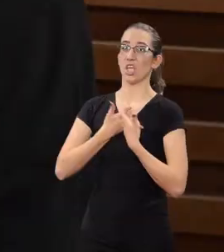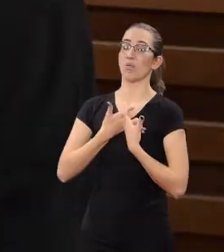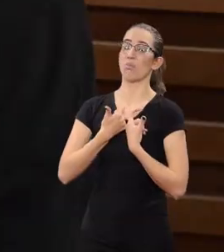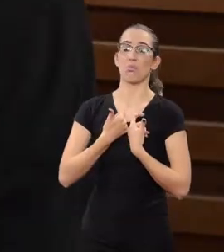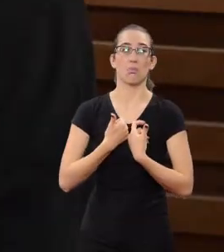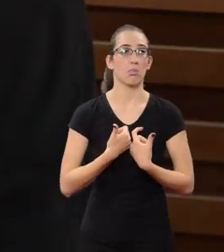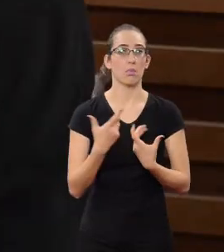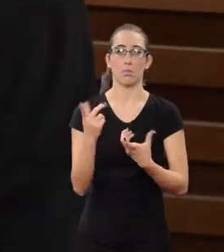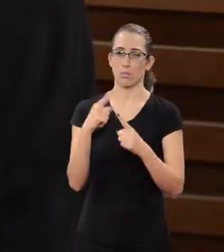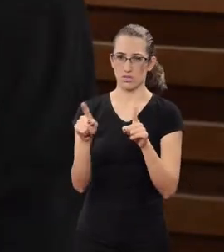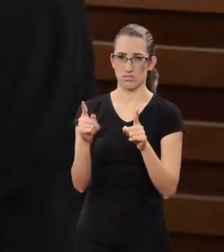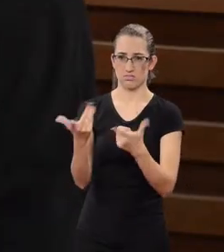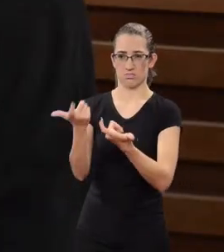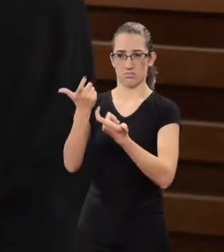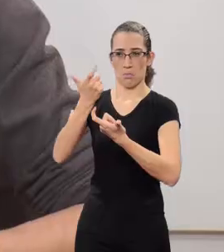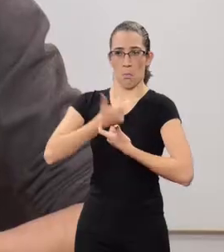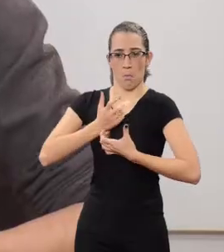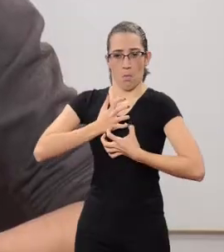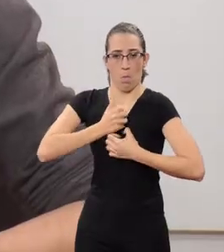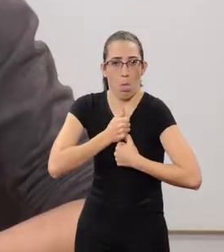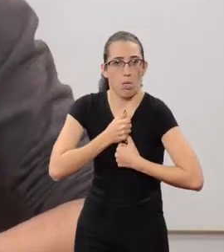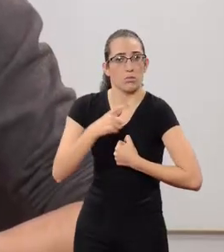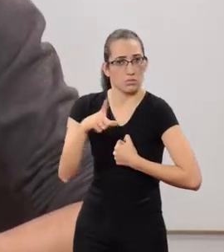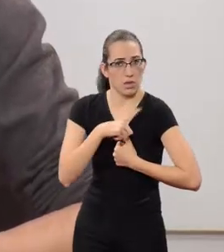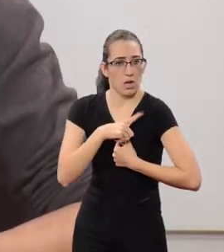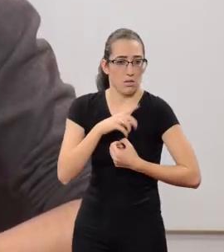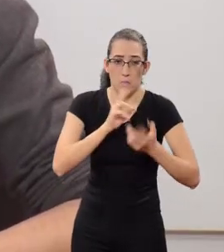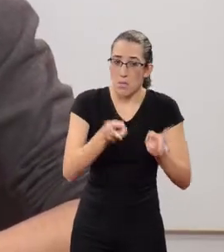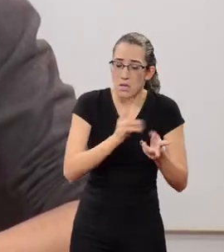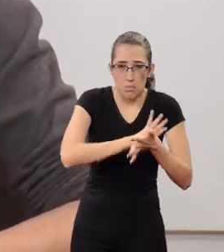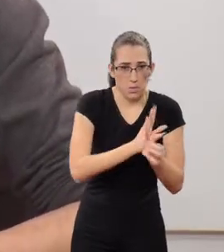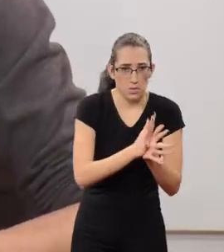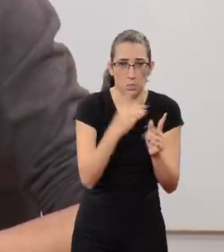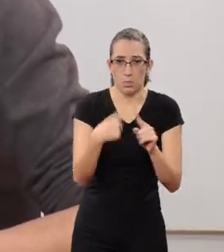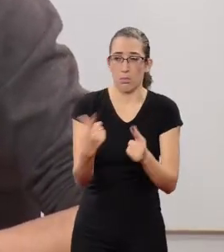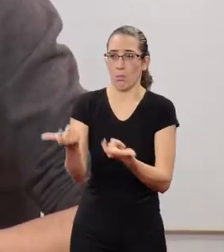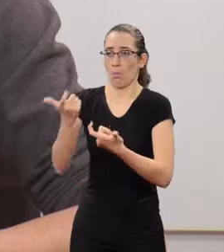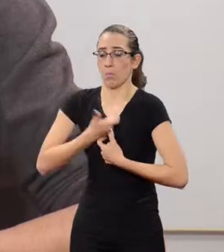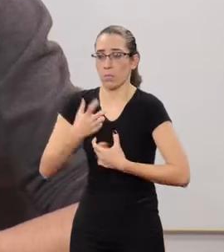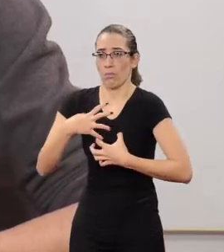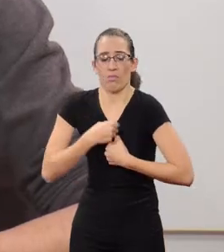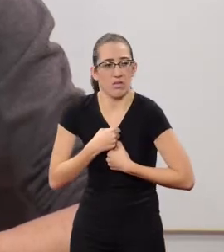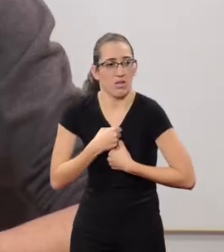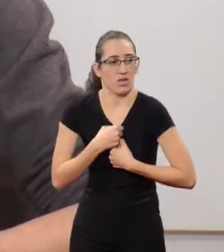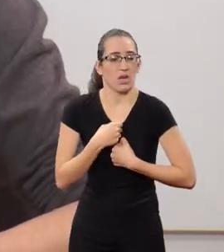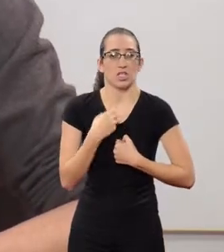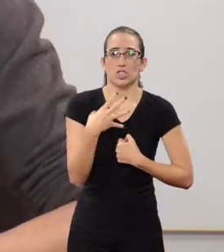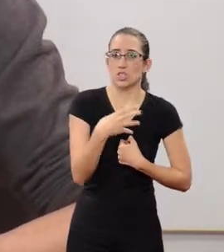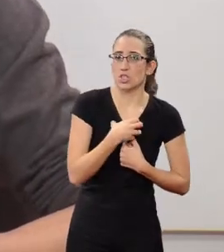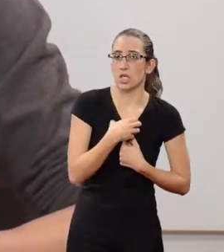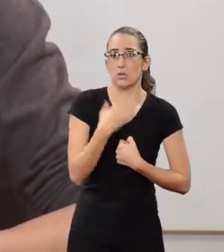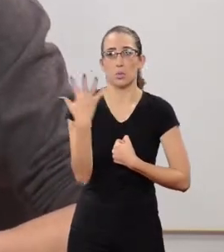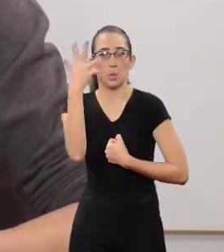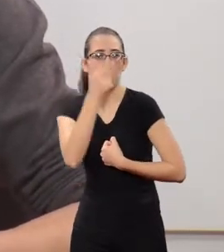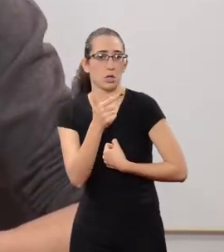Prejudice is prejudice anywhere, spoken in a pretty way or not, and we have to end this.